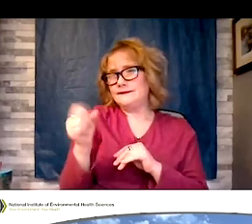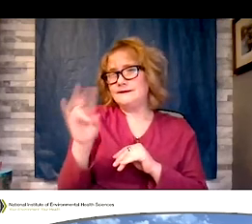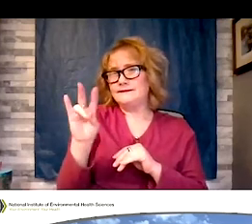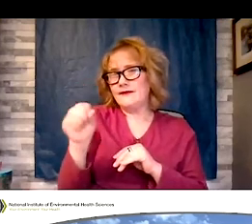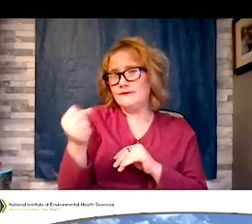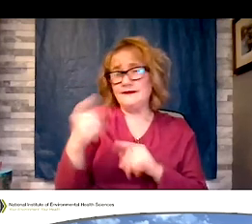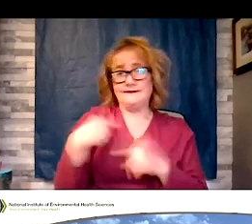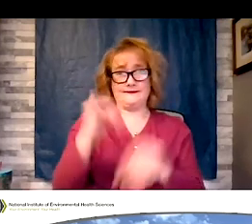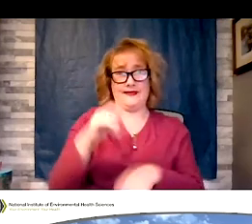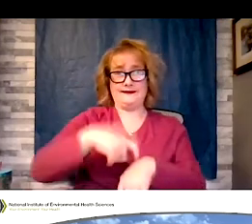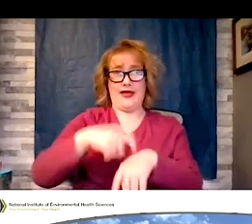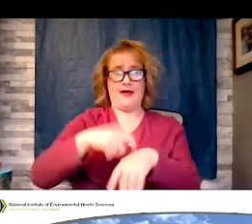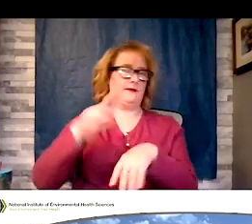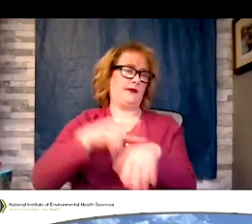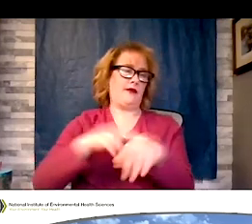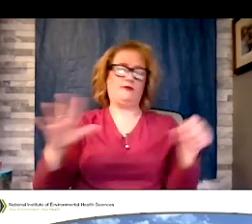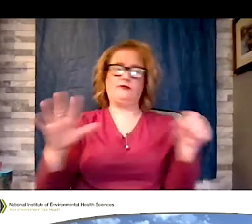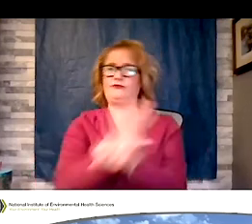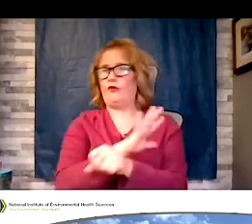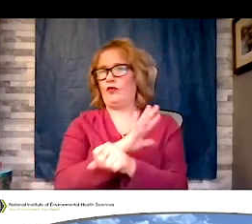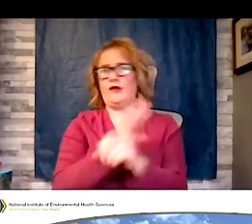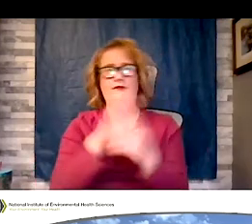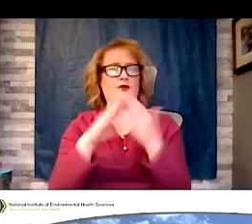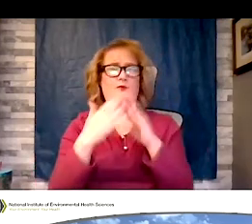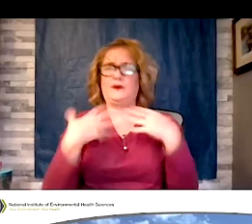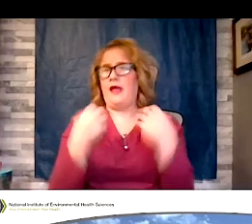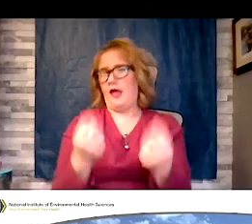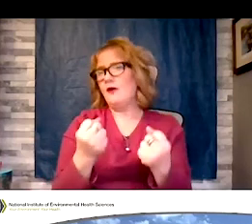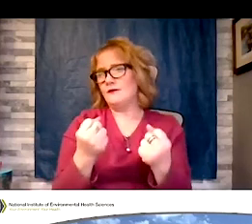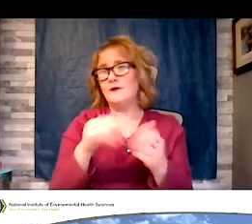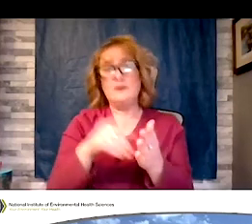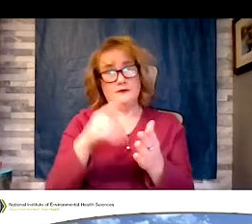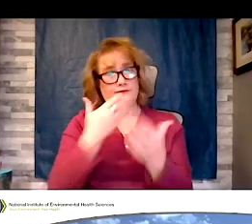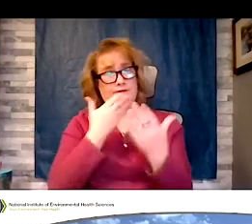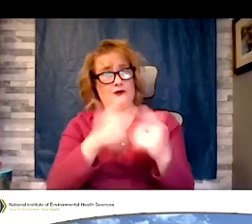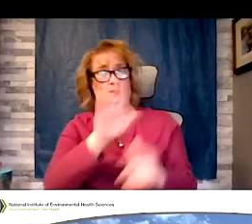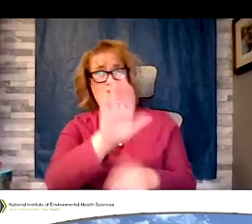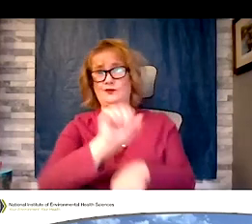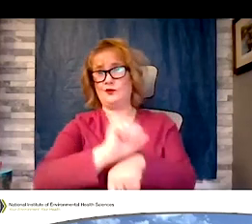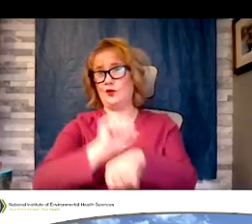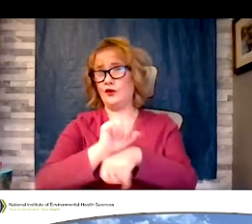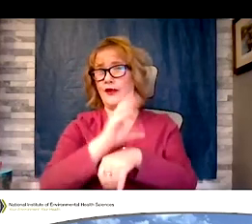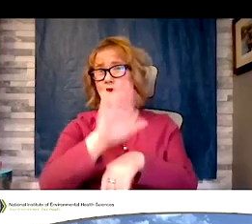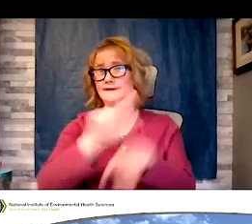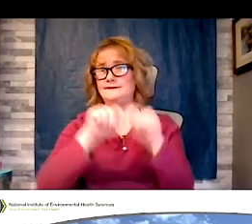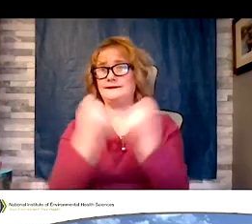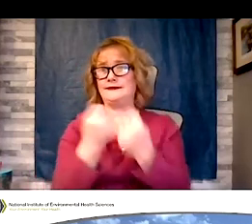health centers thanks to the work of Dr. Hatch and his teammates. Dr. Hatch, John